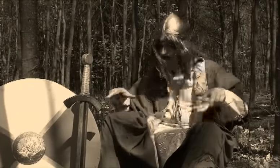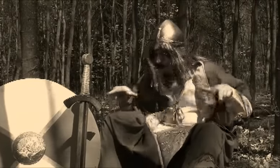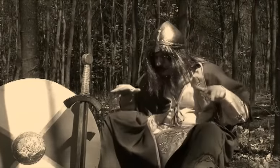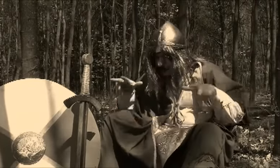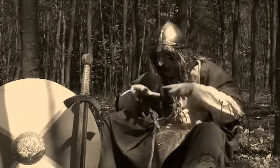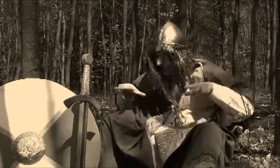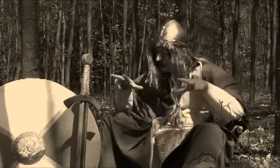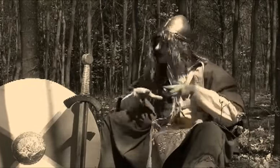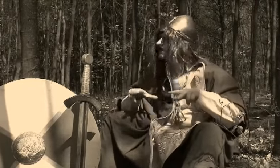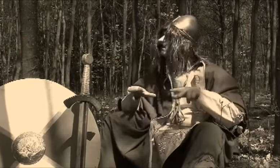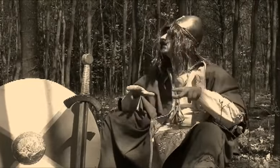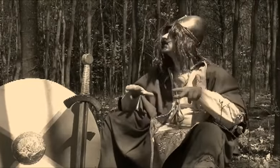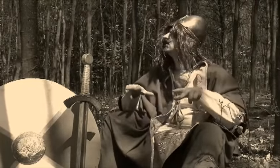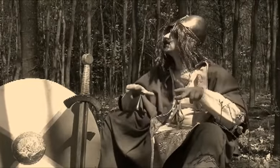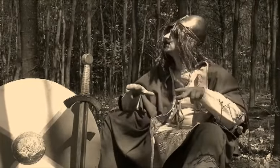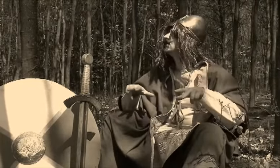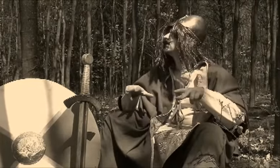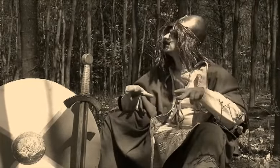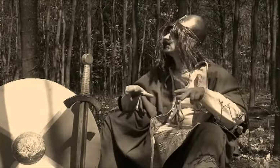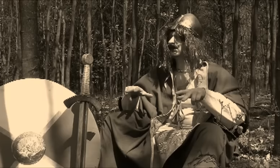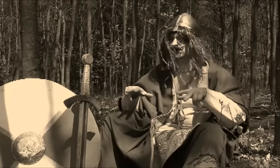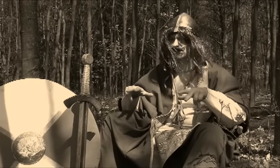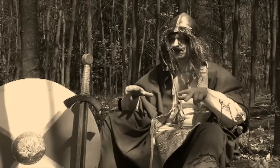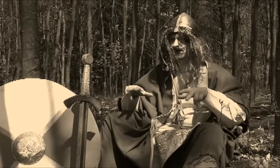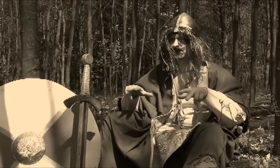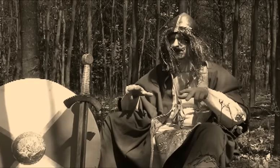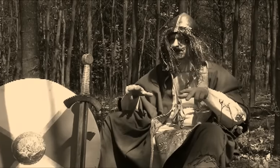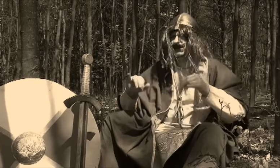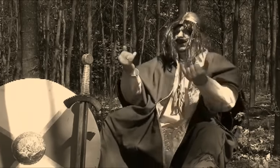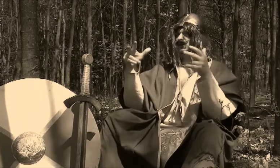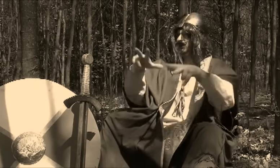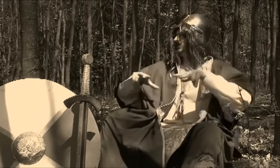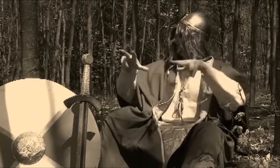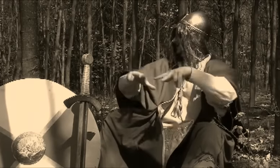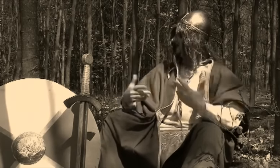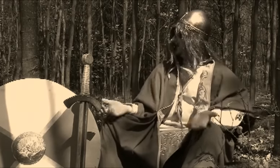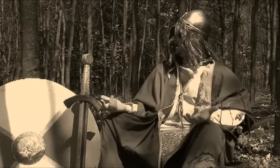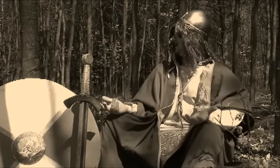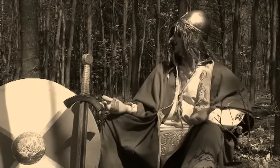Family? What family?